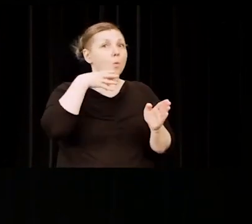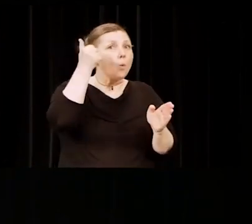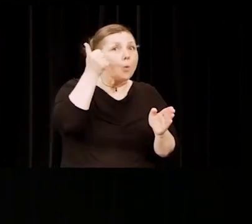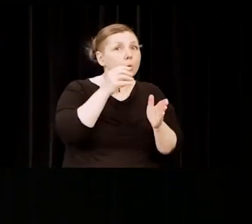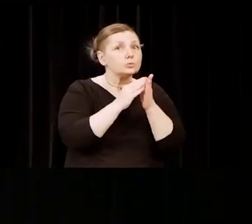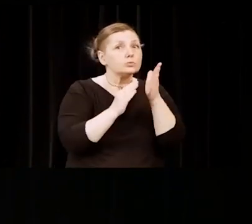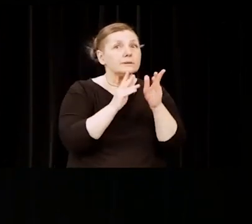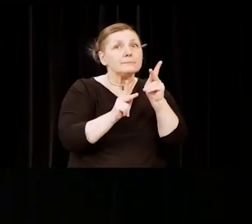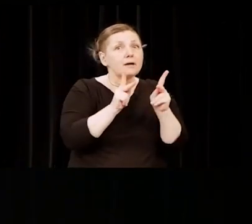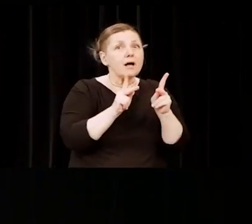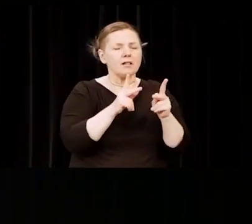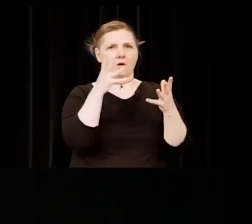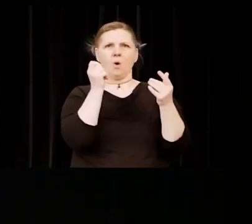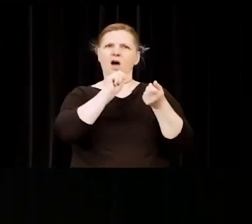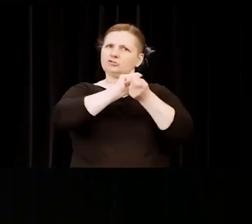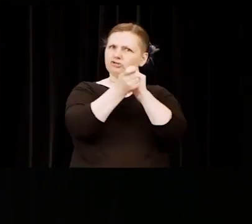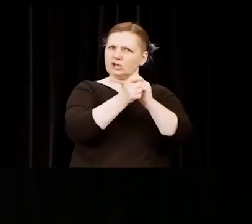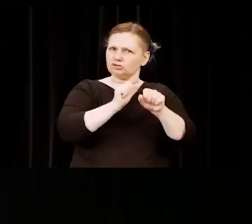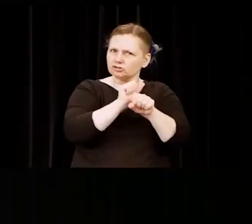Older adults seeking new careers.